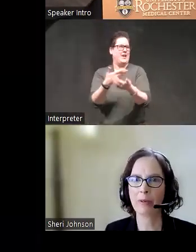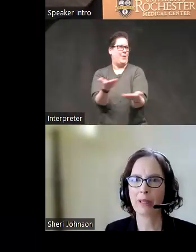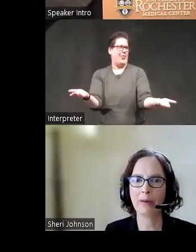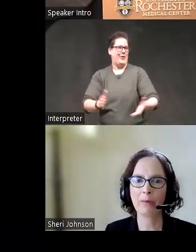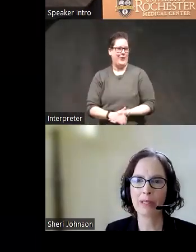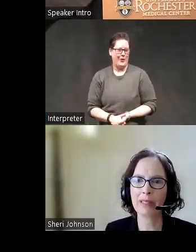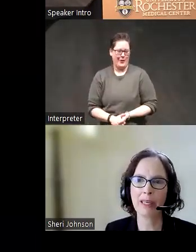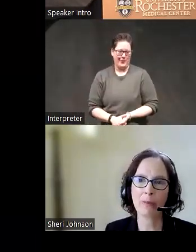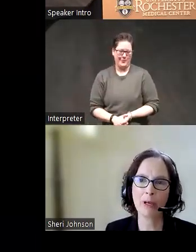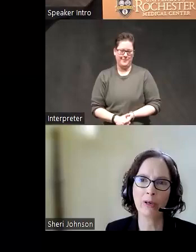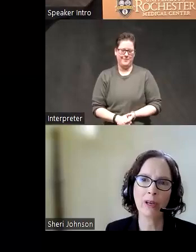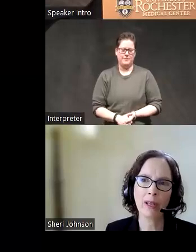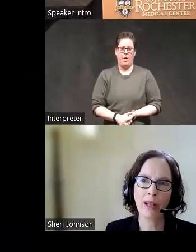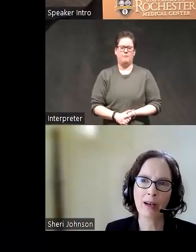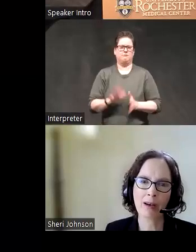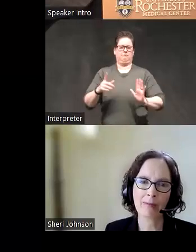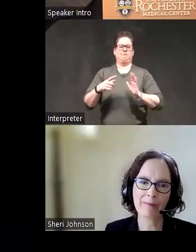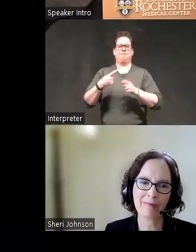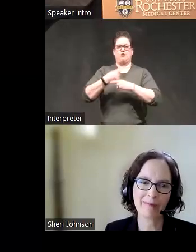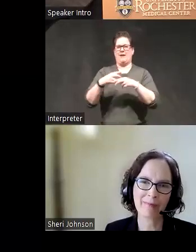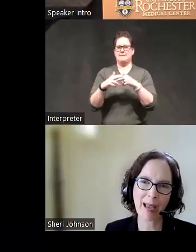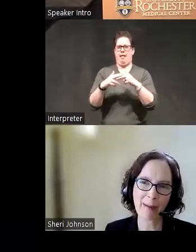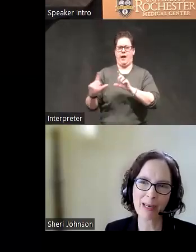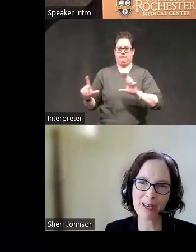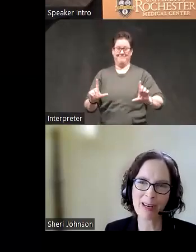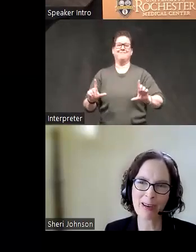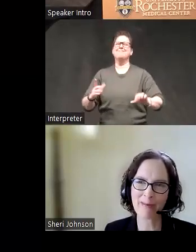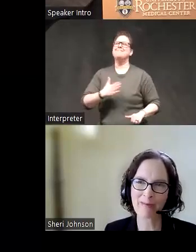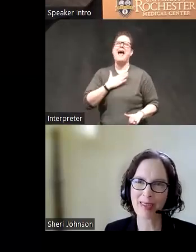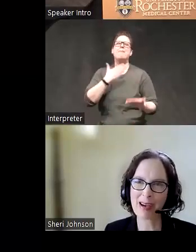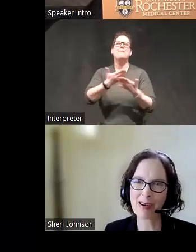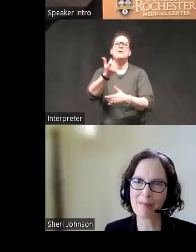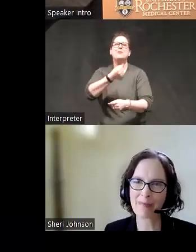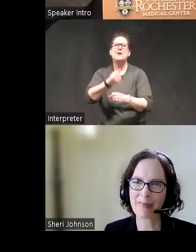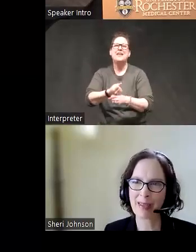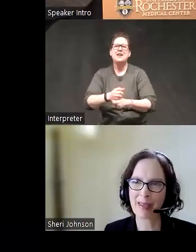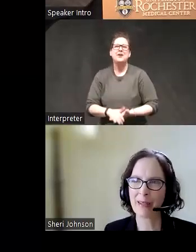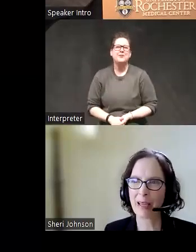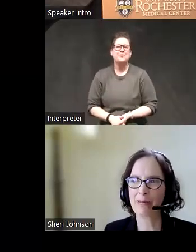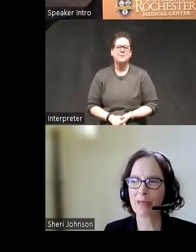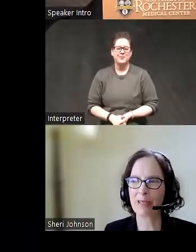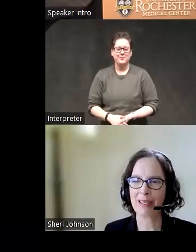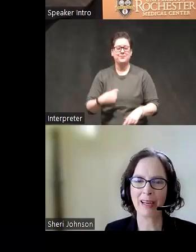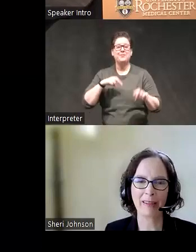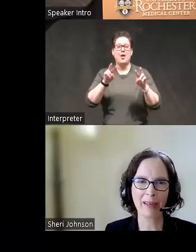going to put that in presentation mode um happy New Year and um looking forward to the dialogue